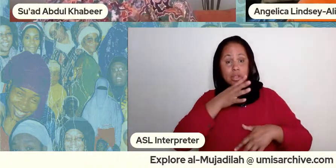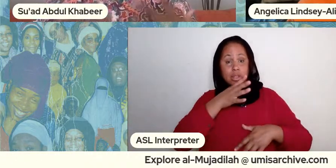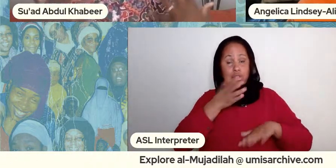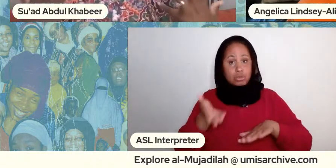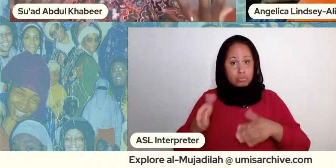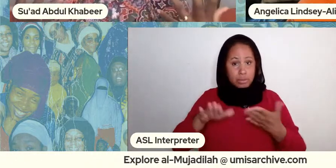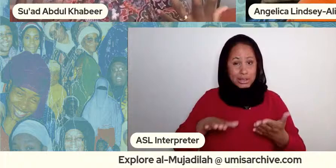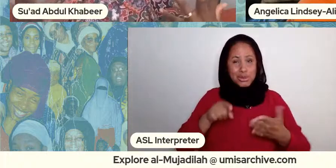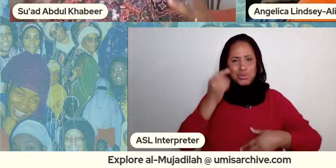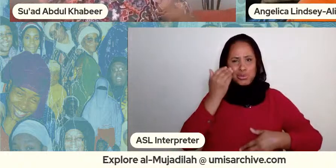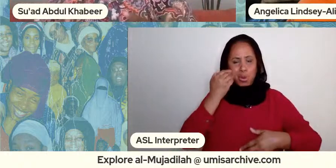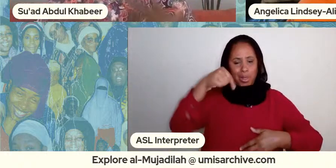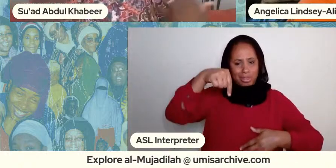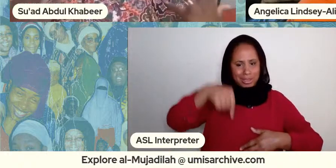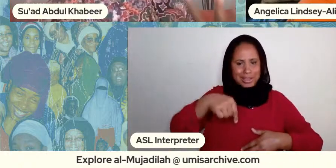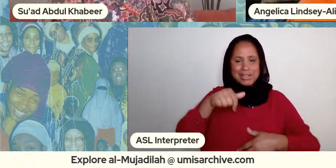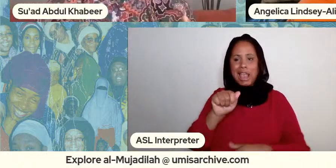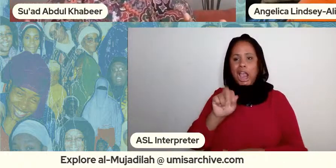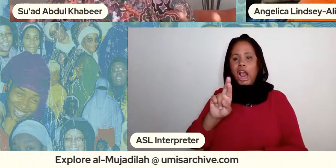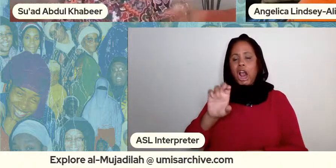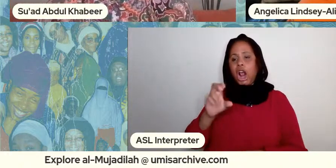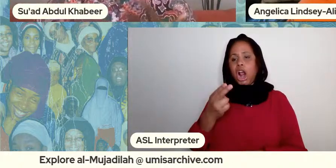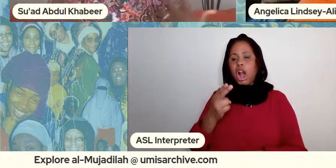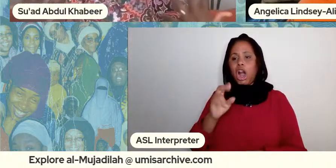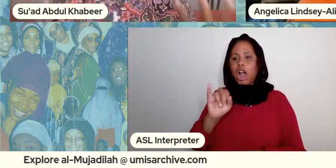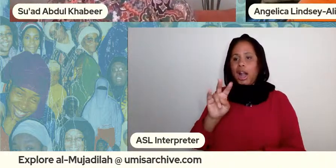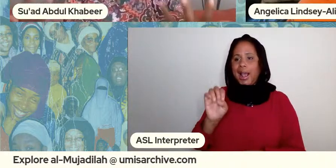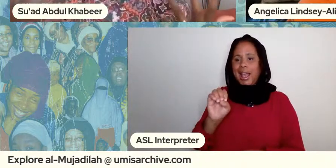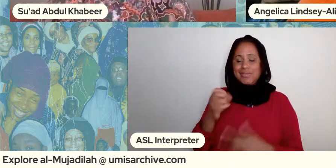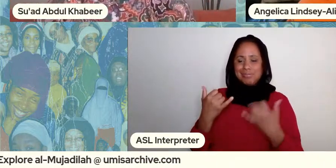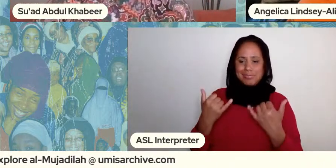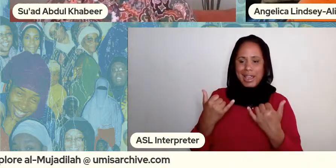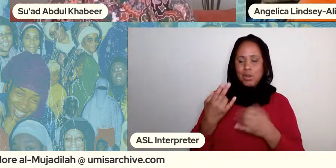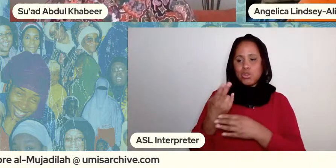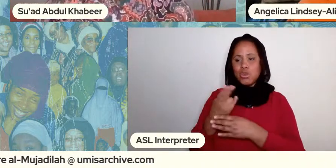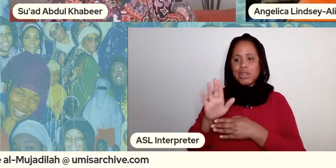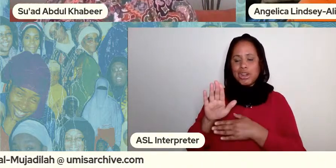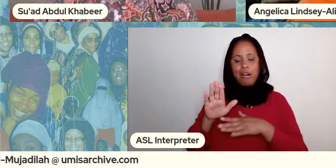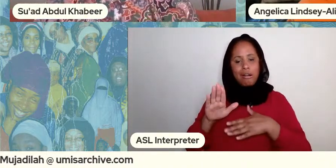using her life right as a way to explore different things about meanings of being black in the world